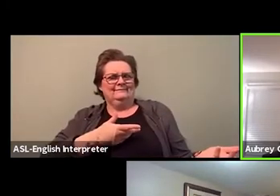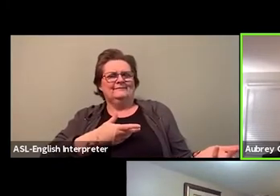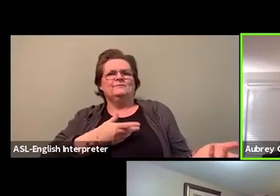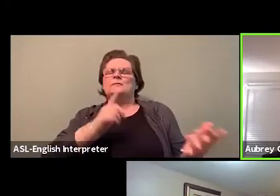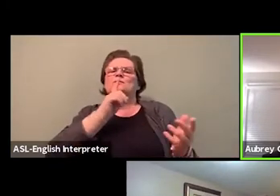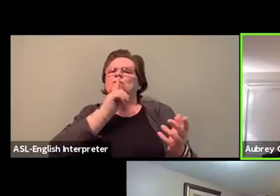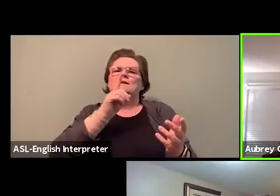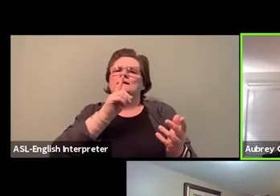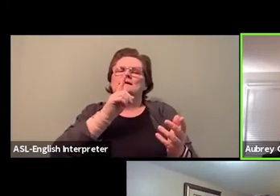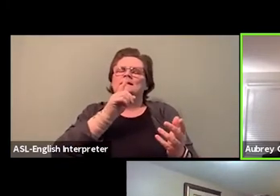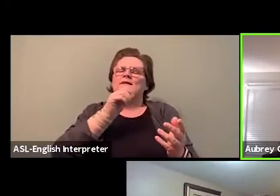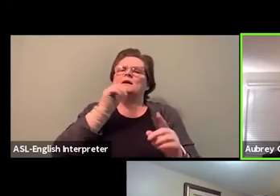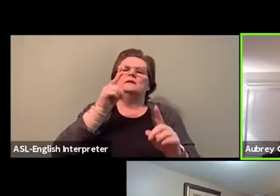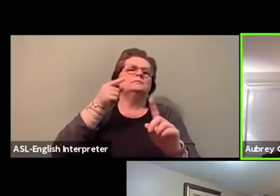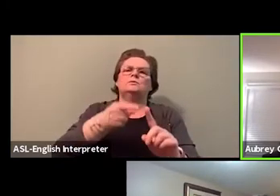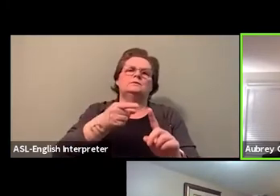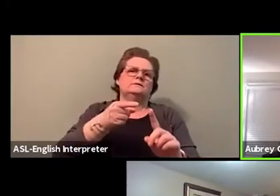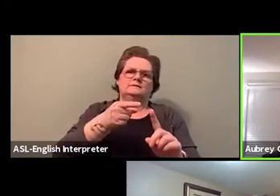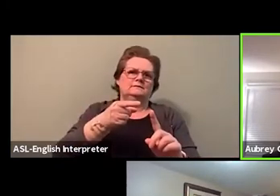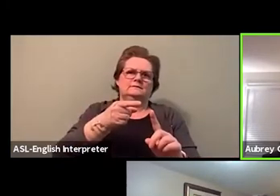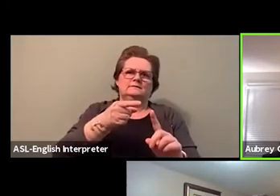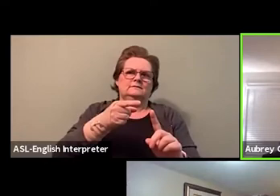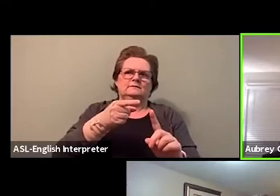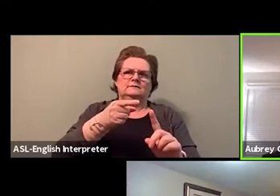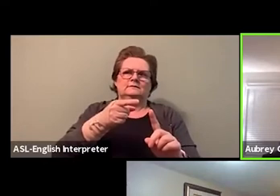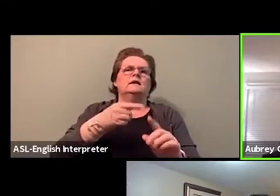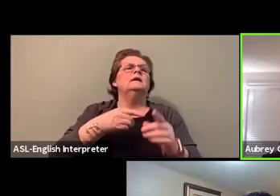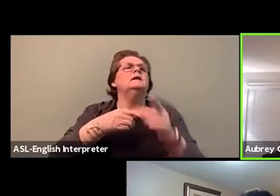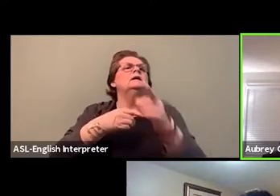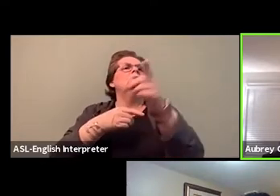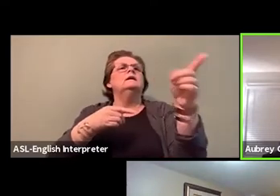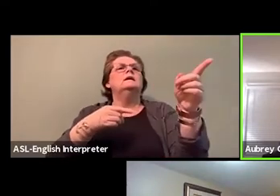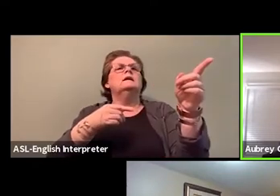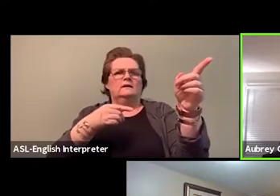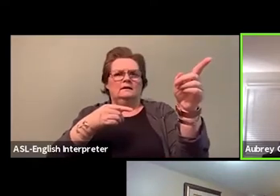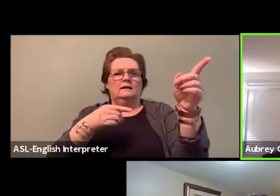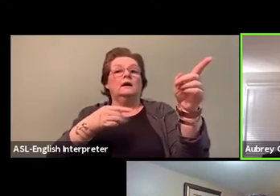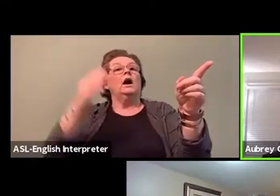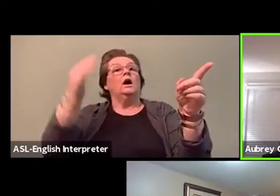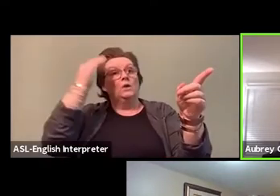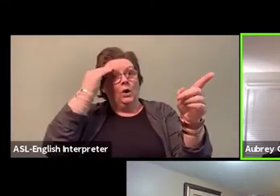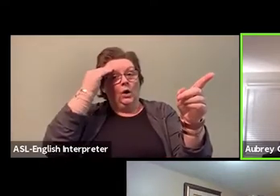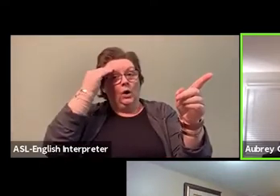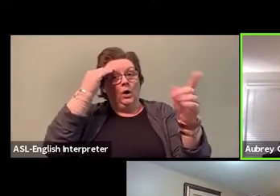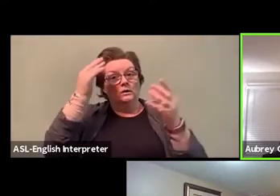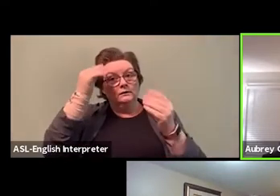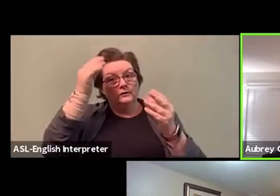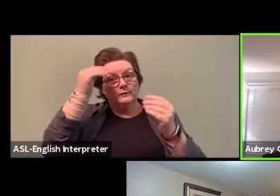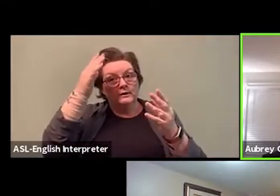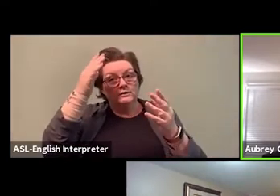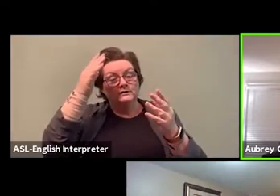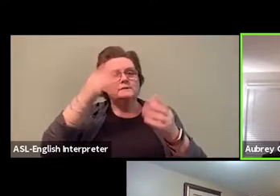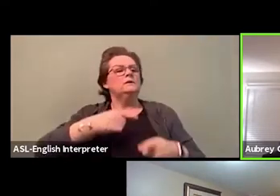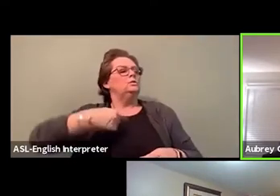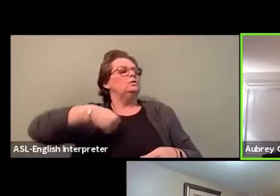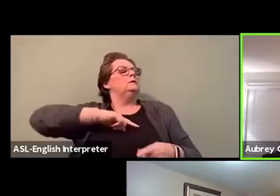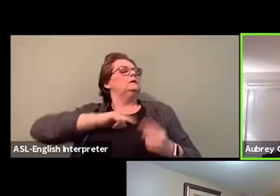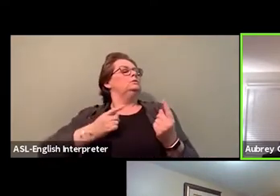which was what the public will expect from us after reporting this data. What are the initiatives we're gonna do?